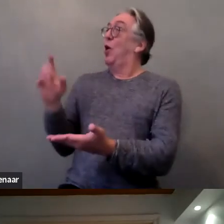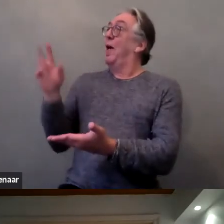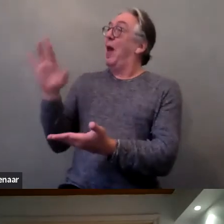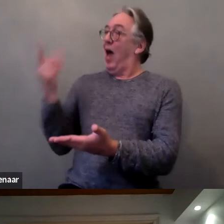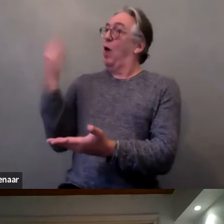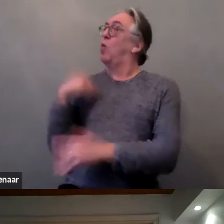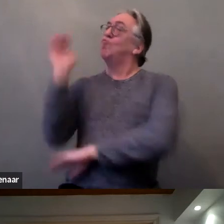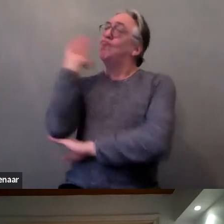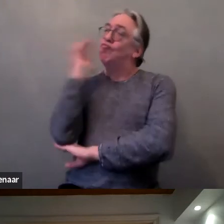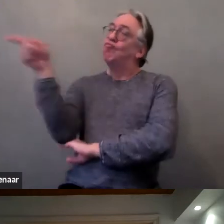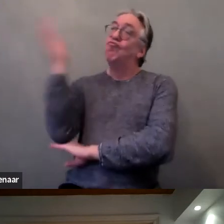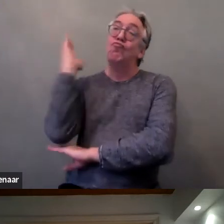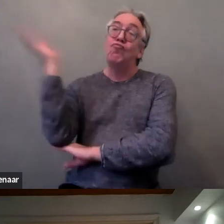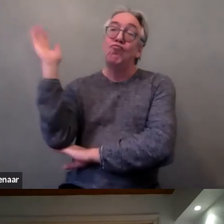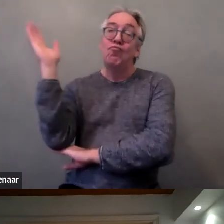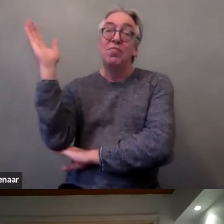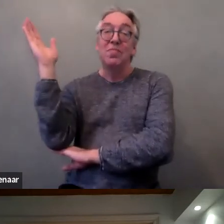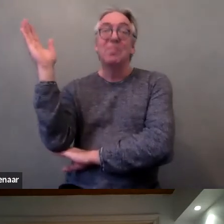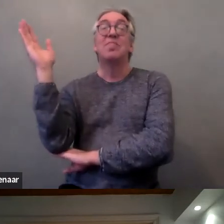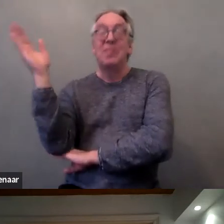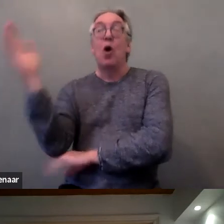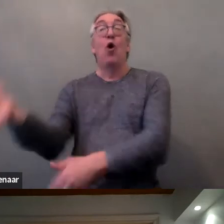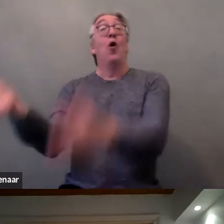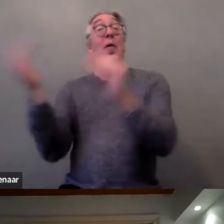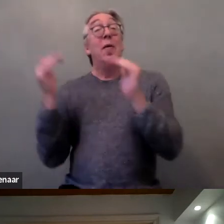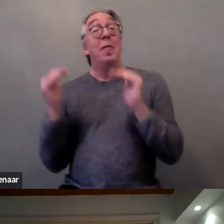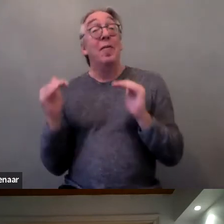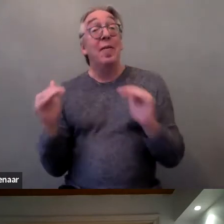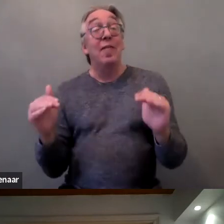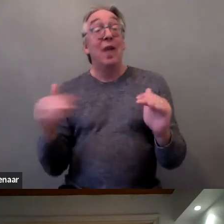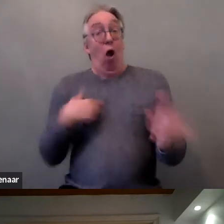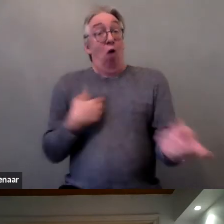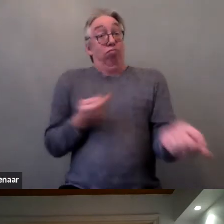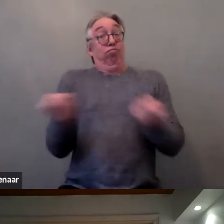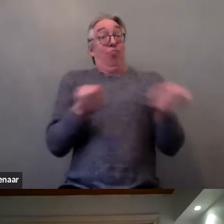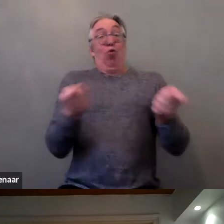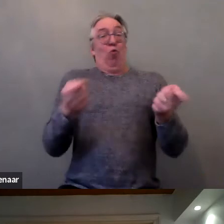and also I pass the coordination of this panel to Marine,